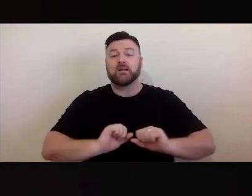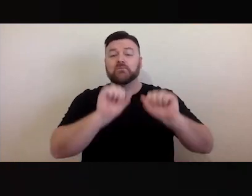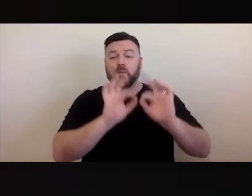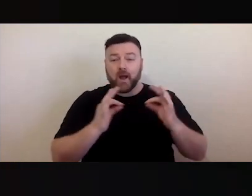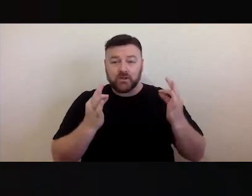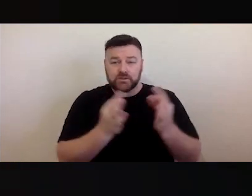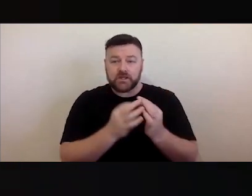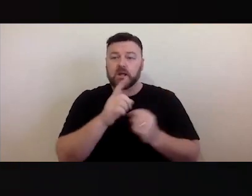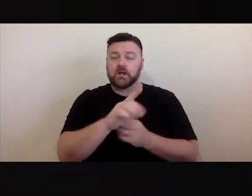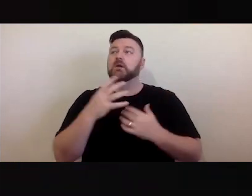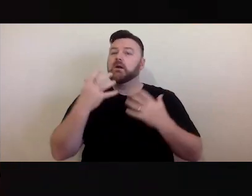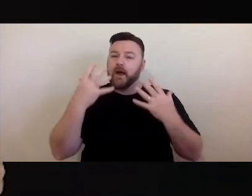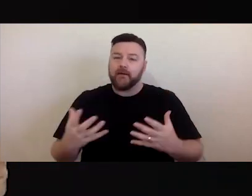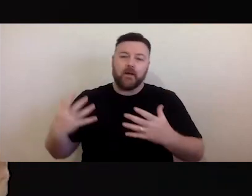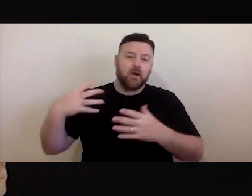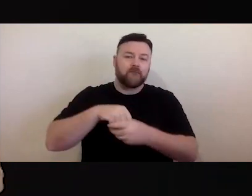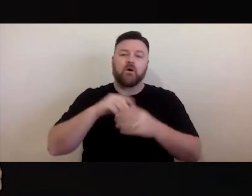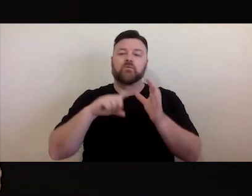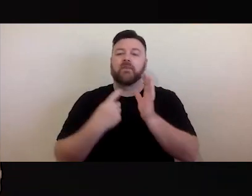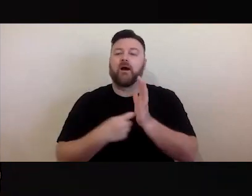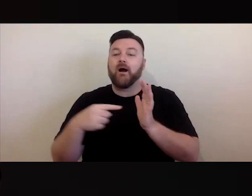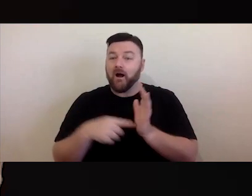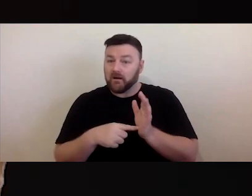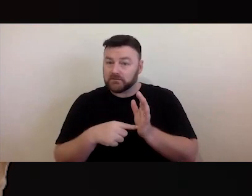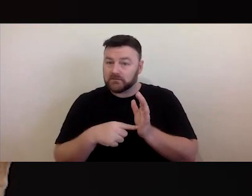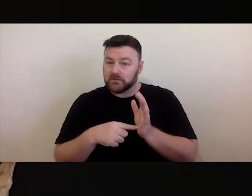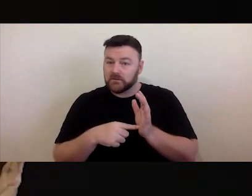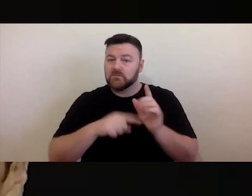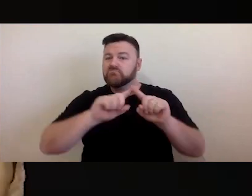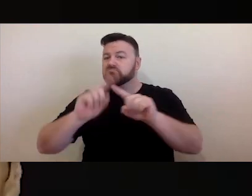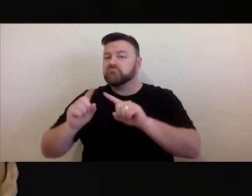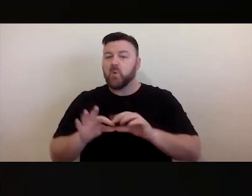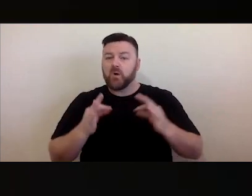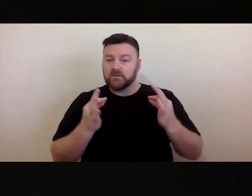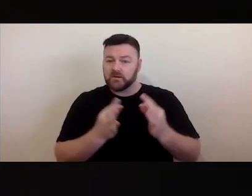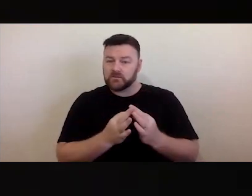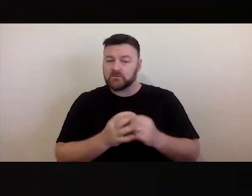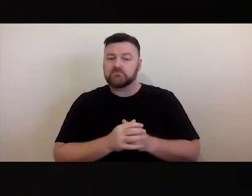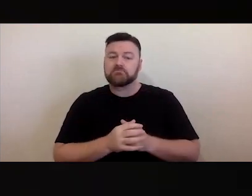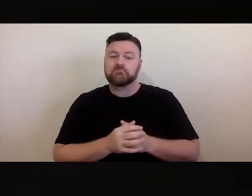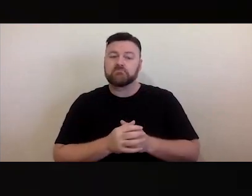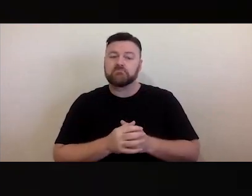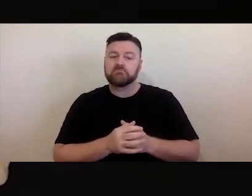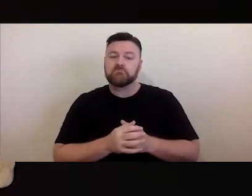involved with Arts Front and the Feral Arts. He is the copyright